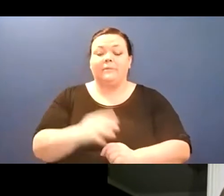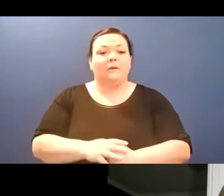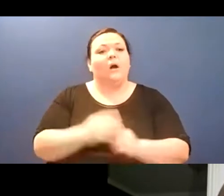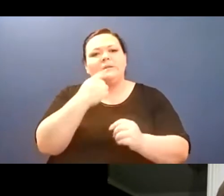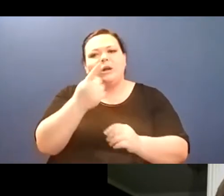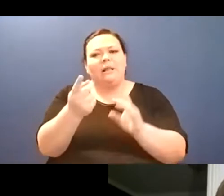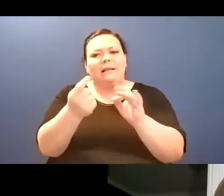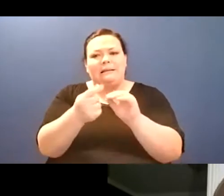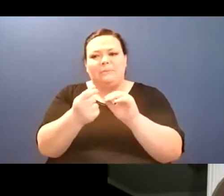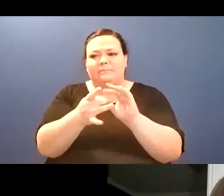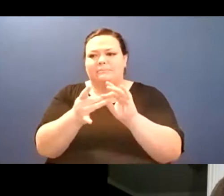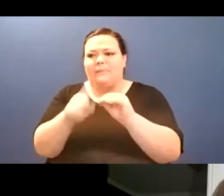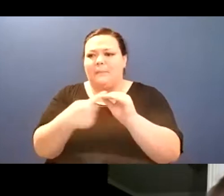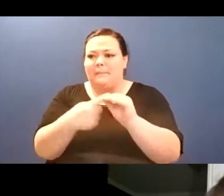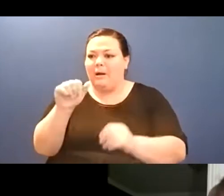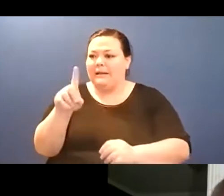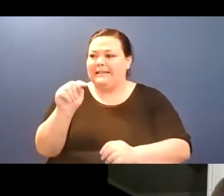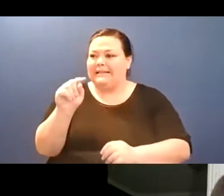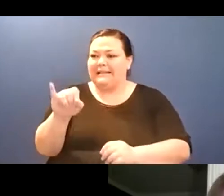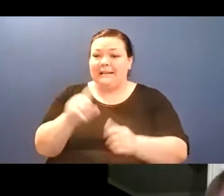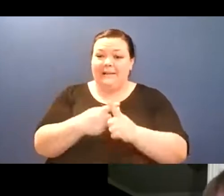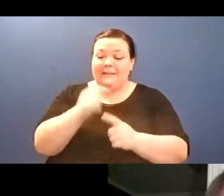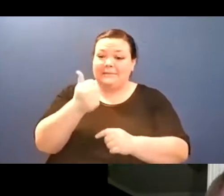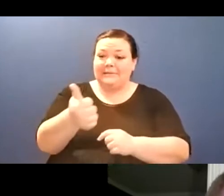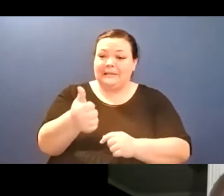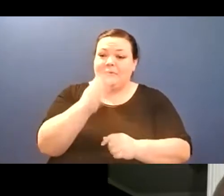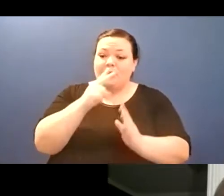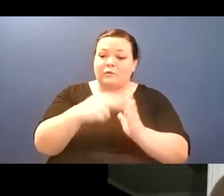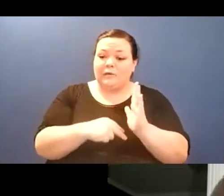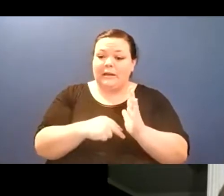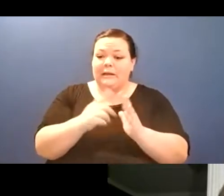um, Machado's work appears in journals like Lana Turner, Volt, The Chicago Review,